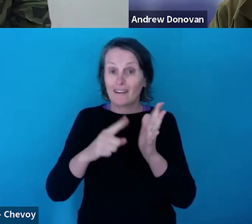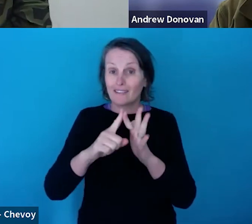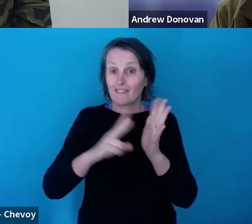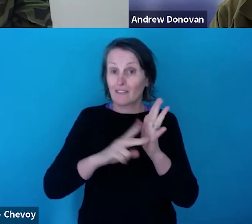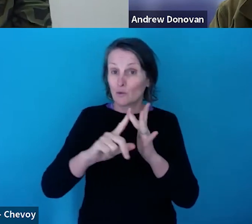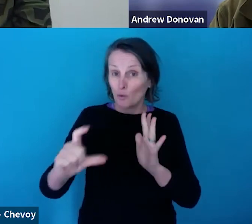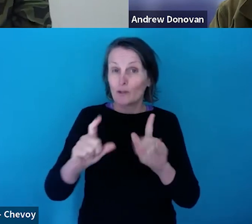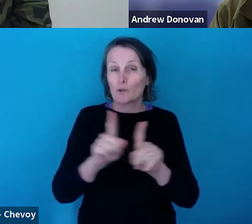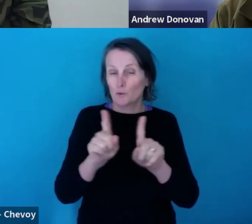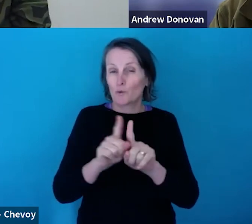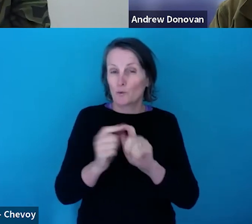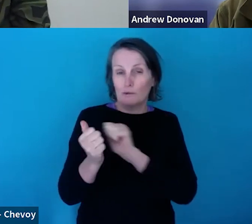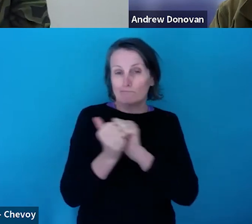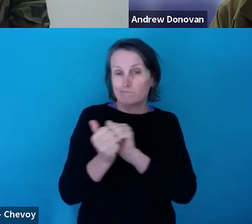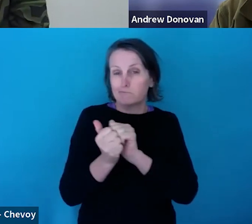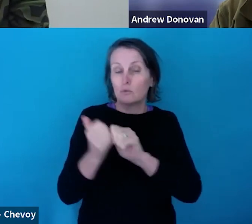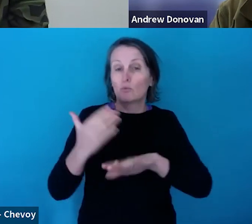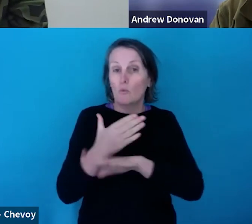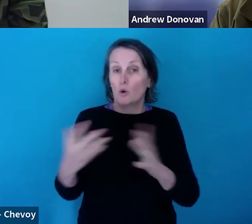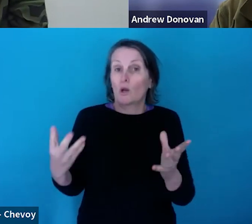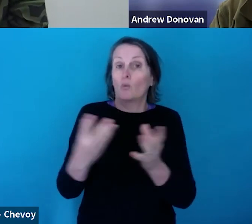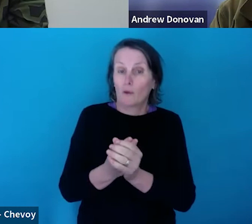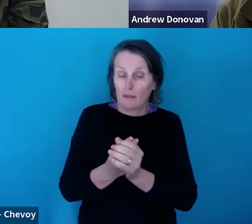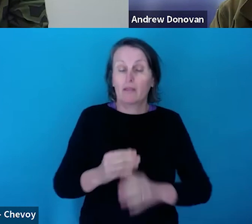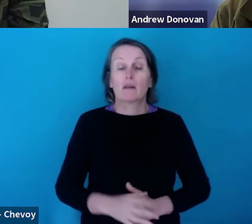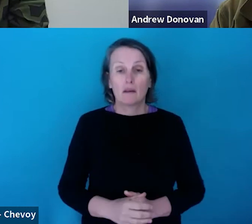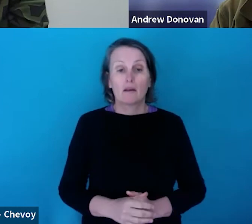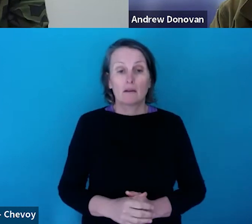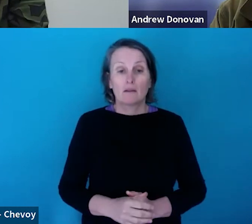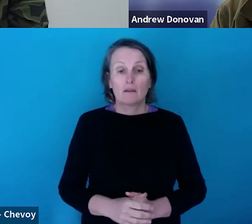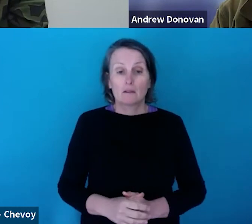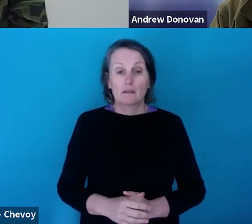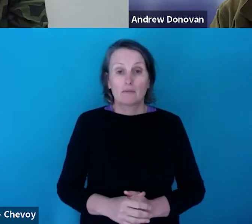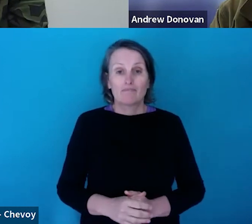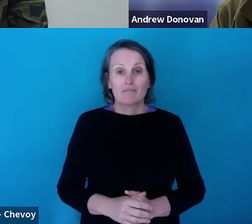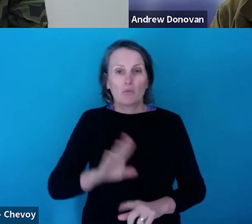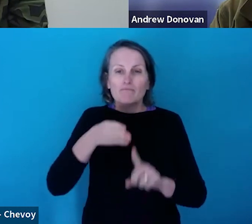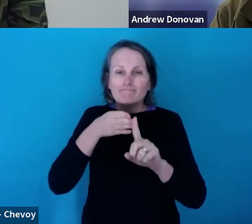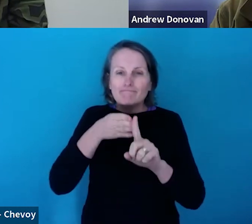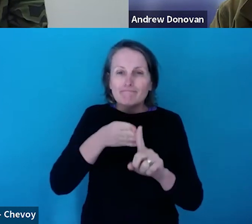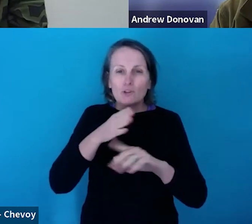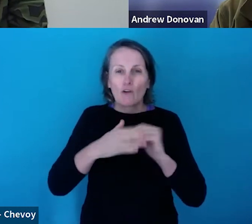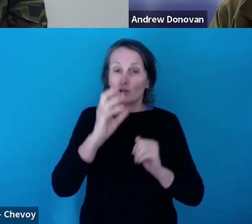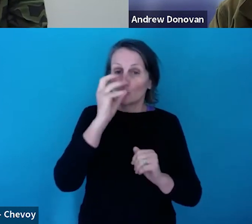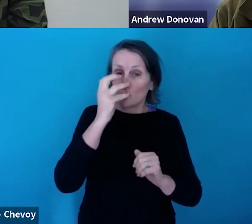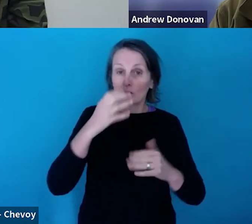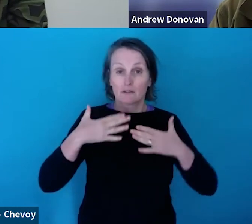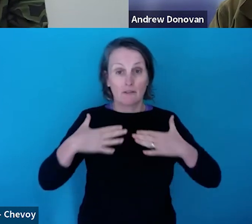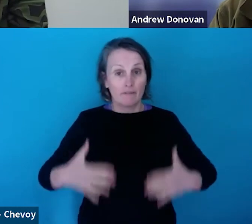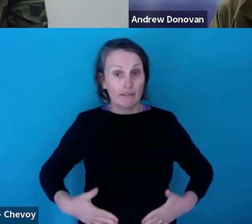Sort of through some of the issues around the circus or physical theatre area. So just want to get that